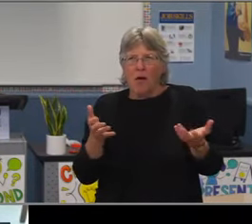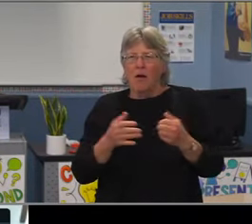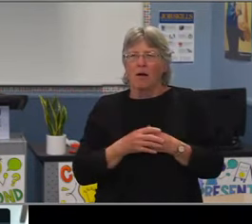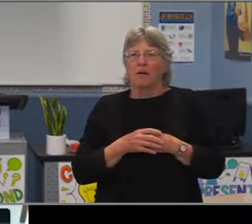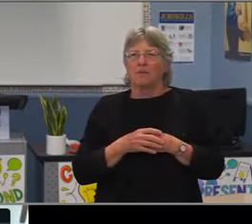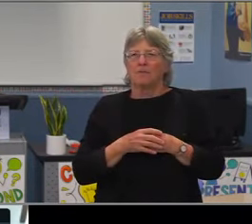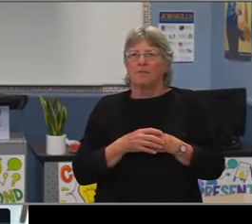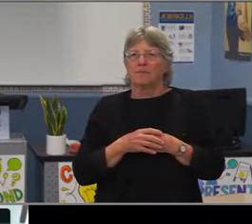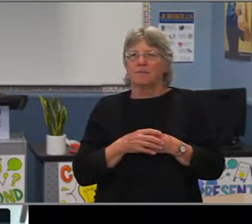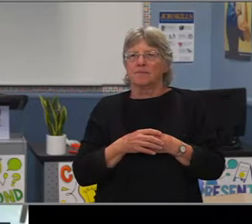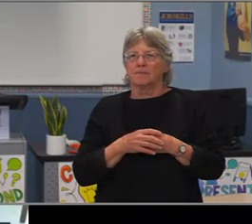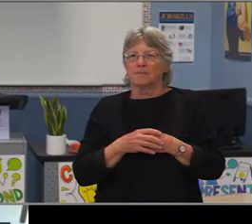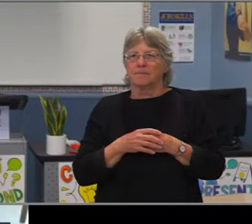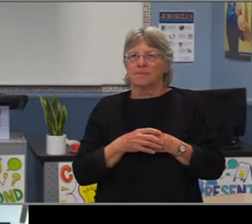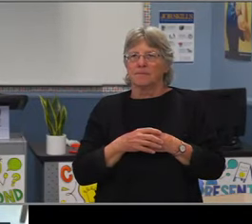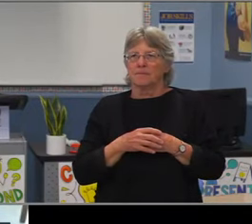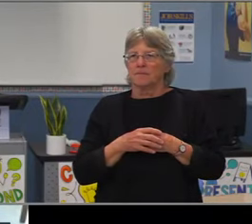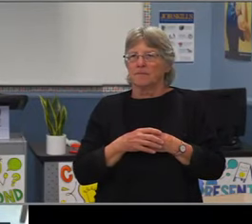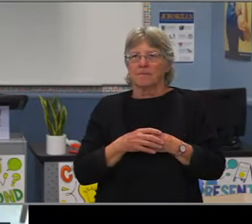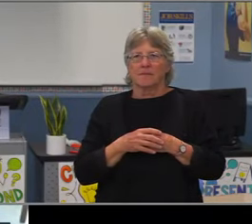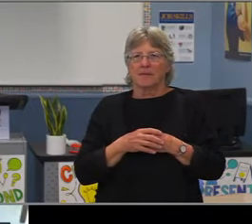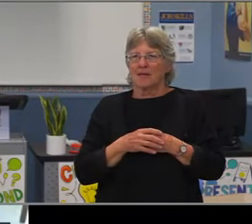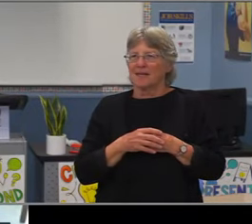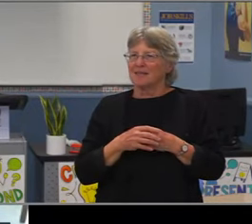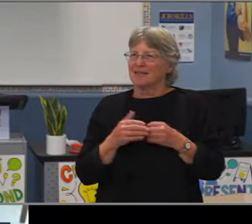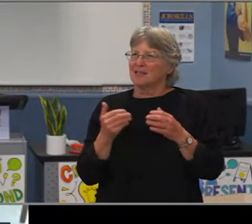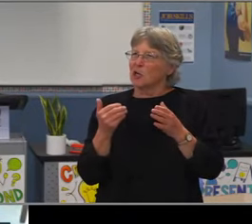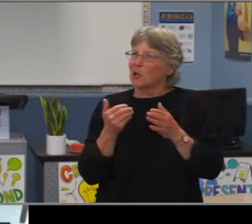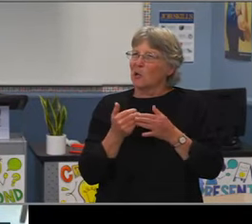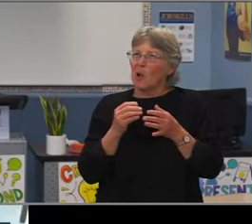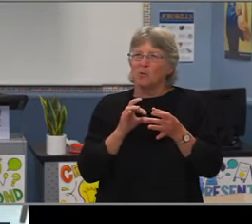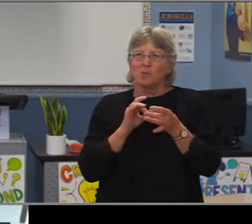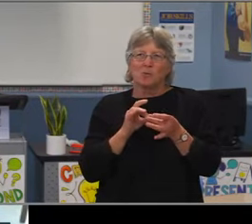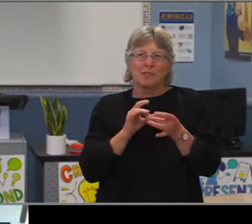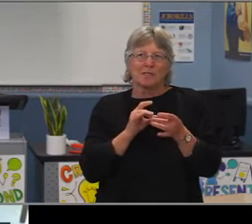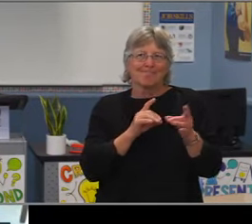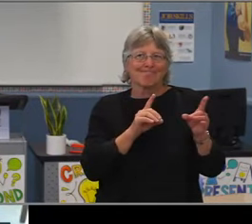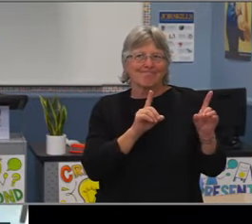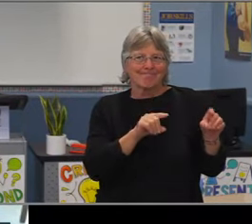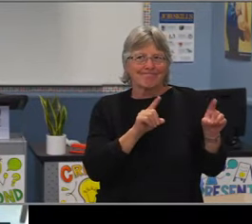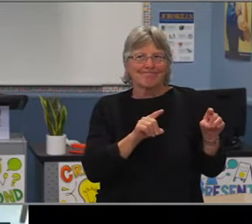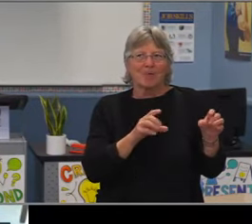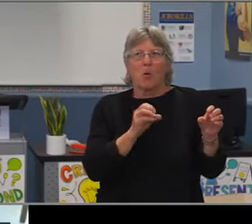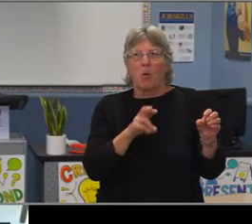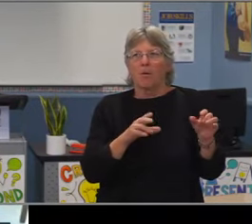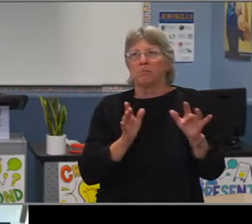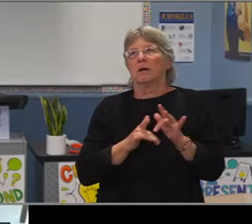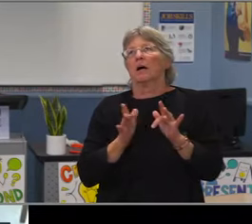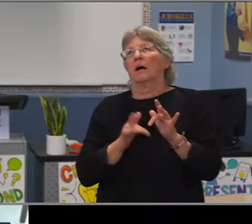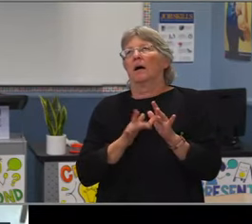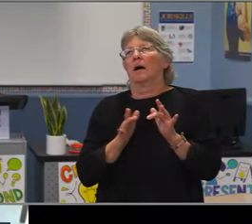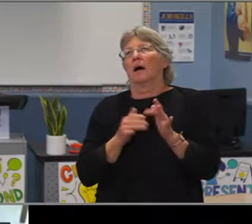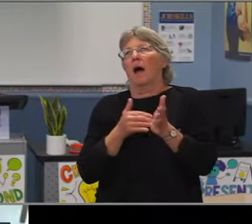just to discuss the importance of attendance and how that plays as far as academic achievement and outcomes.